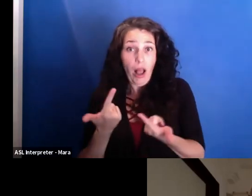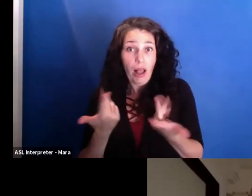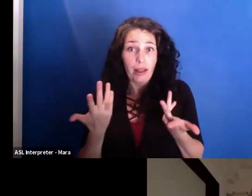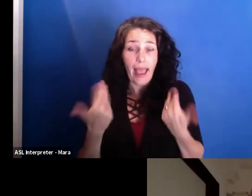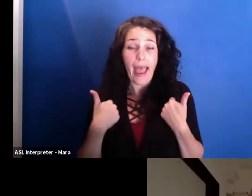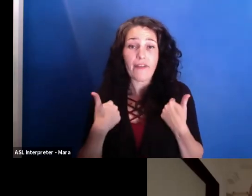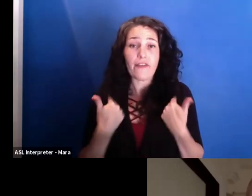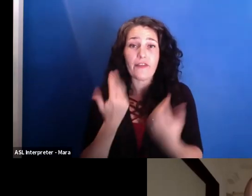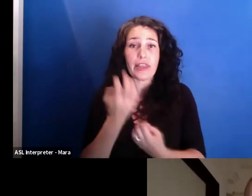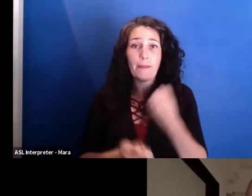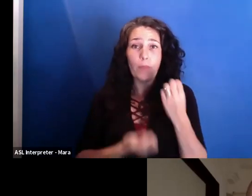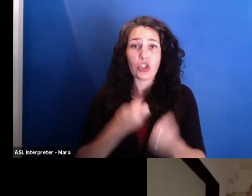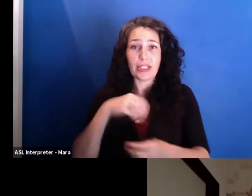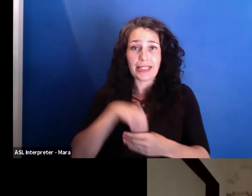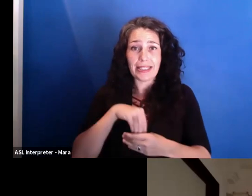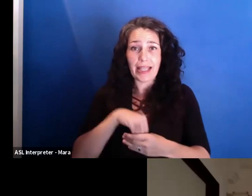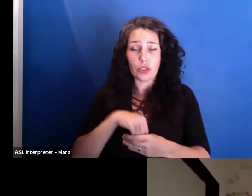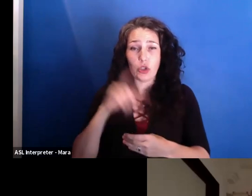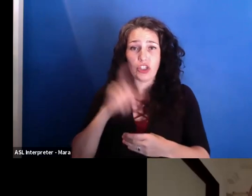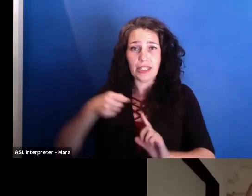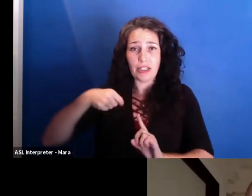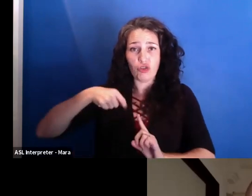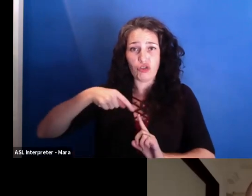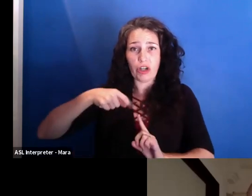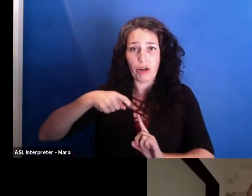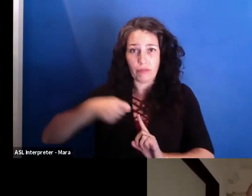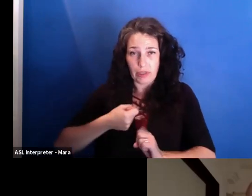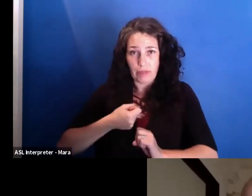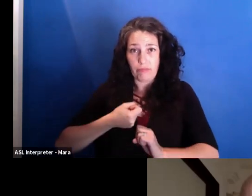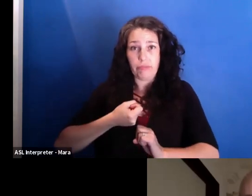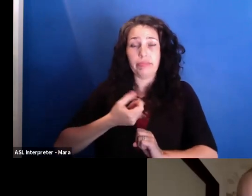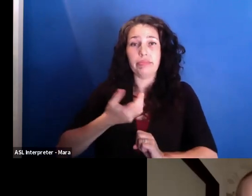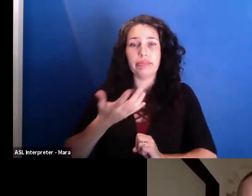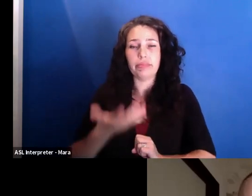So we just need to trigger them and let the viewer fill then the void.